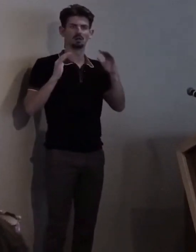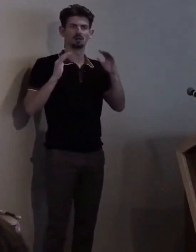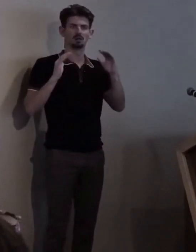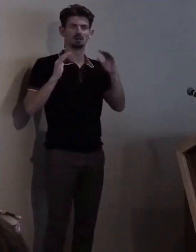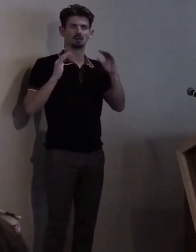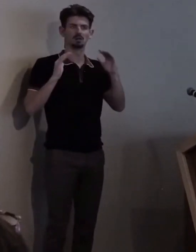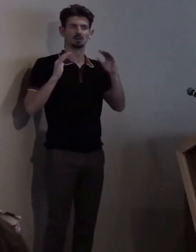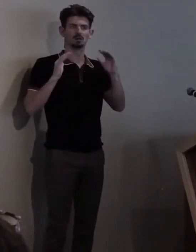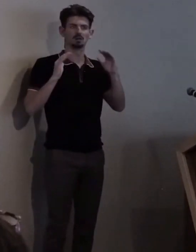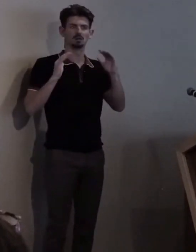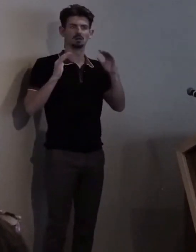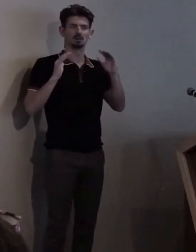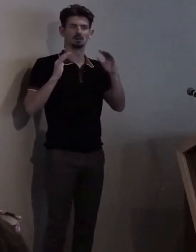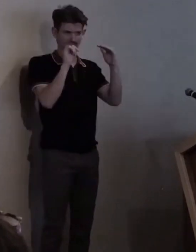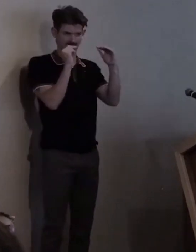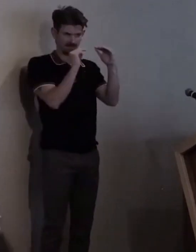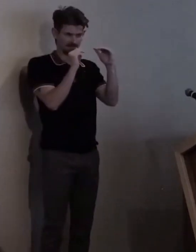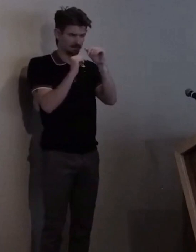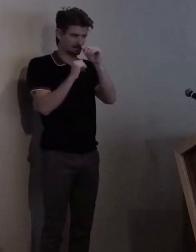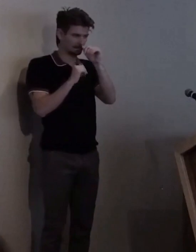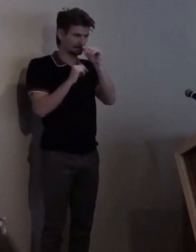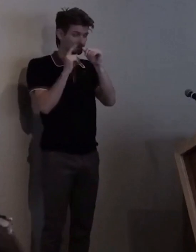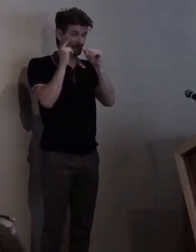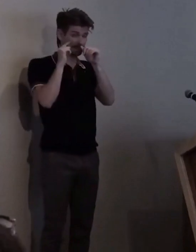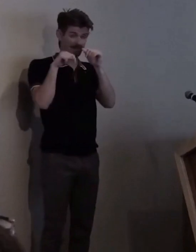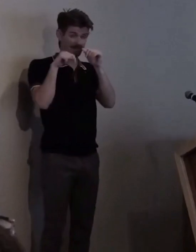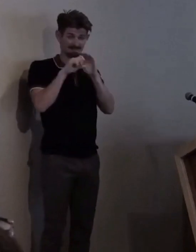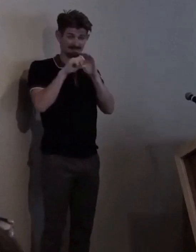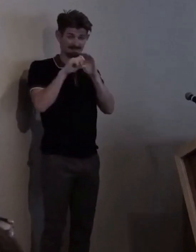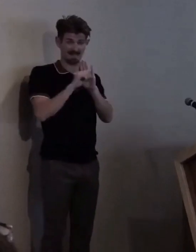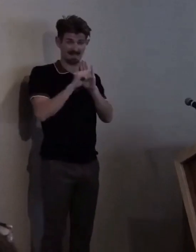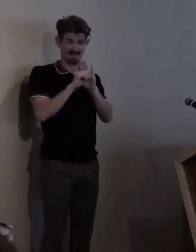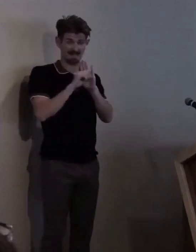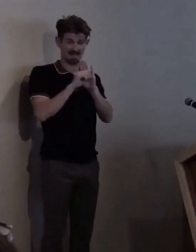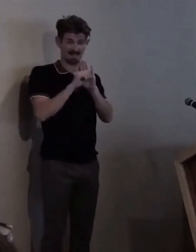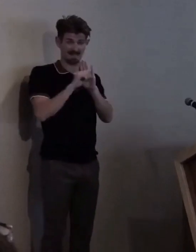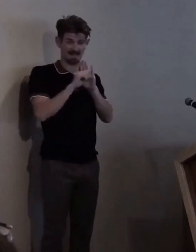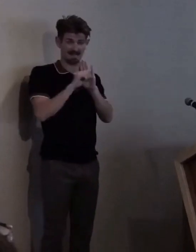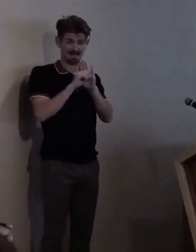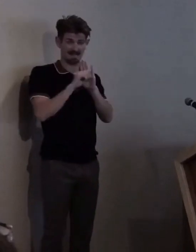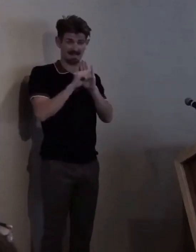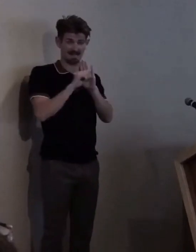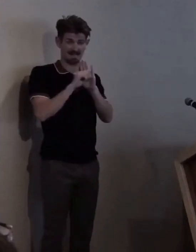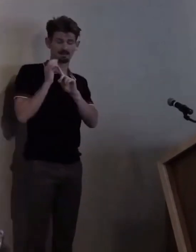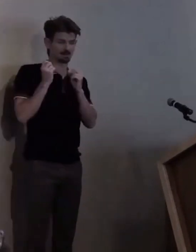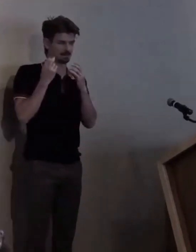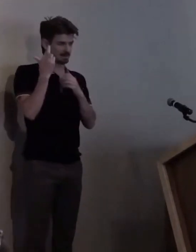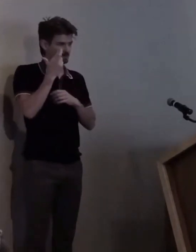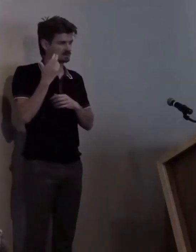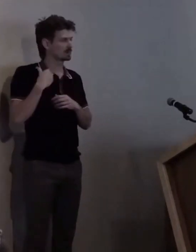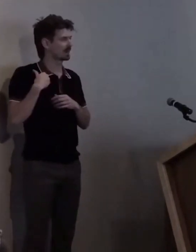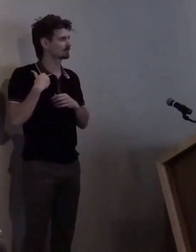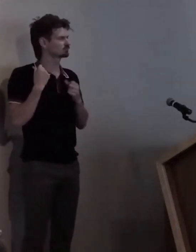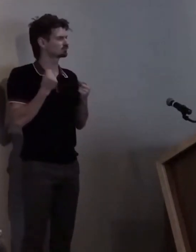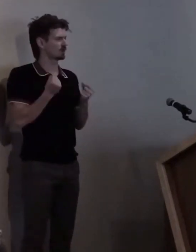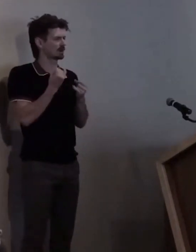Uhm... I think Colorado is unique in many respects. We have a strong independent living movement here